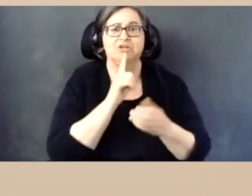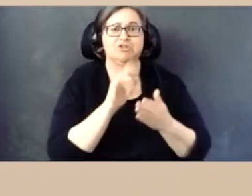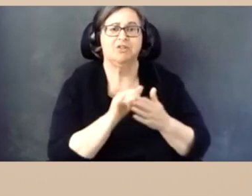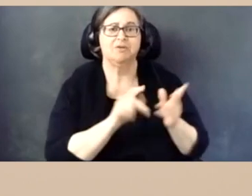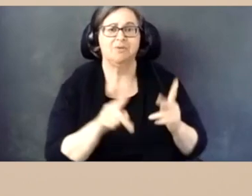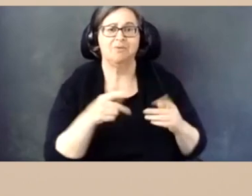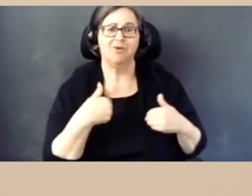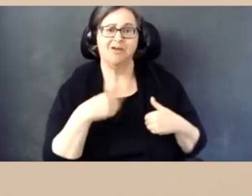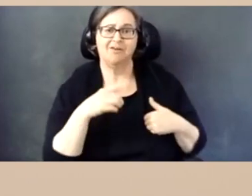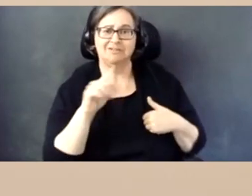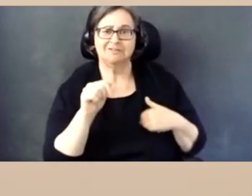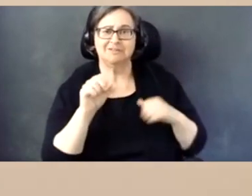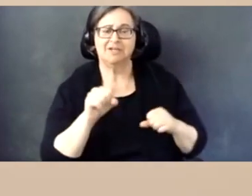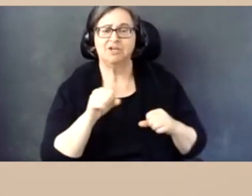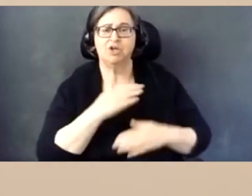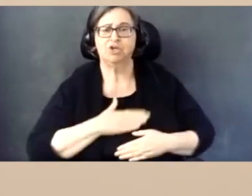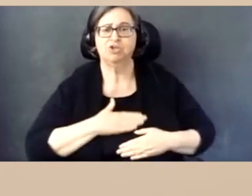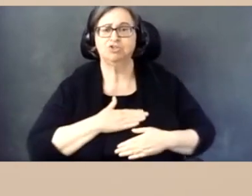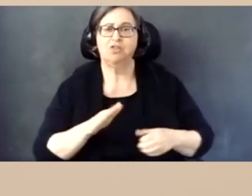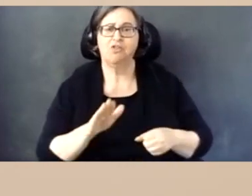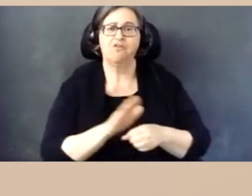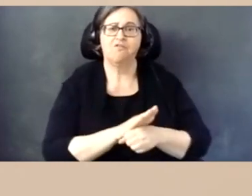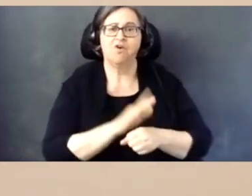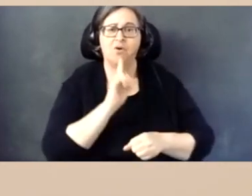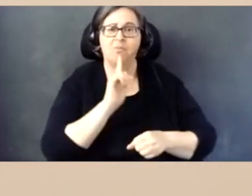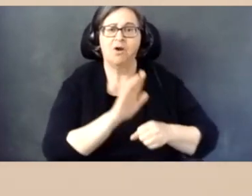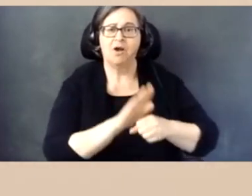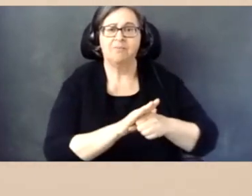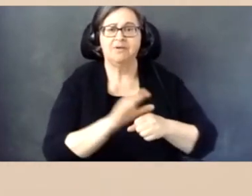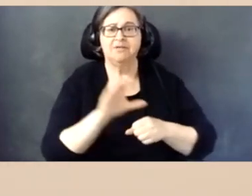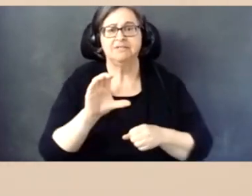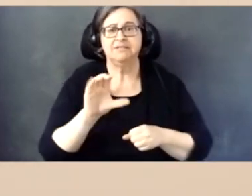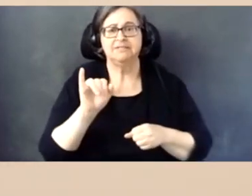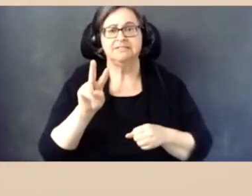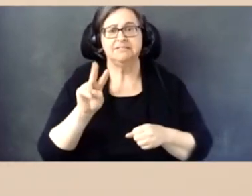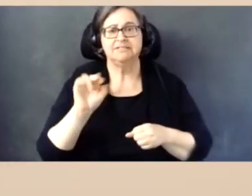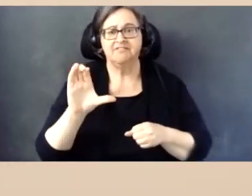can be done to ensure people with disabilities can enjoy the full promise of civic life and